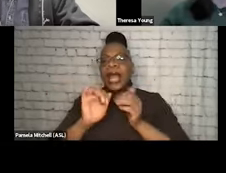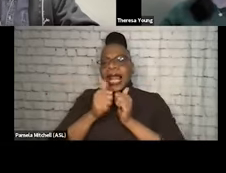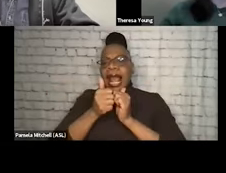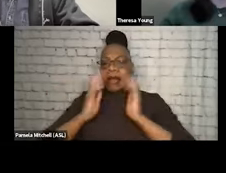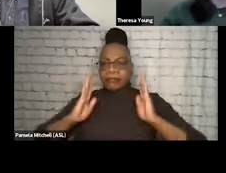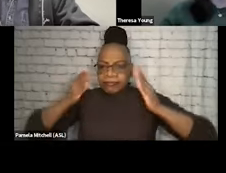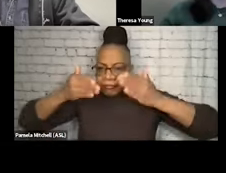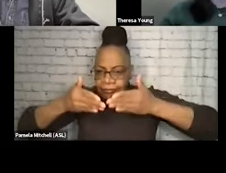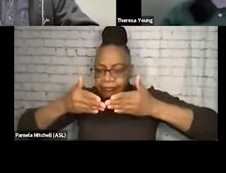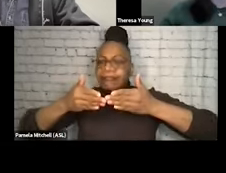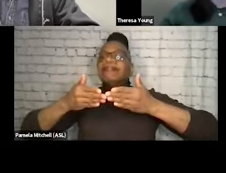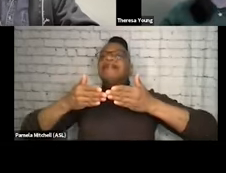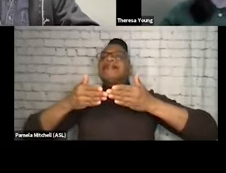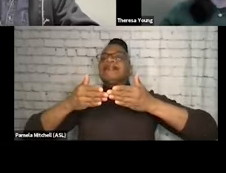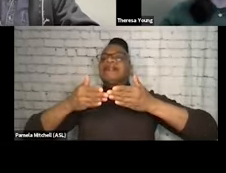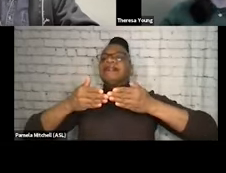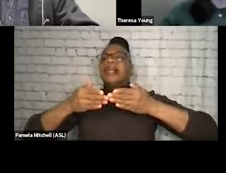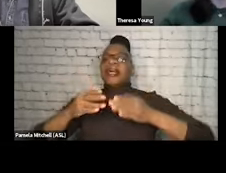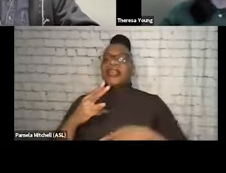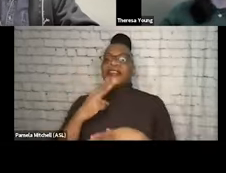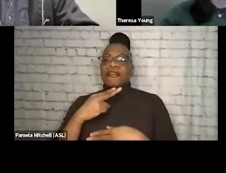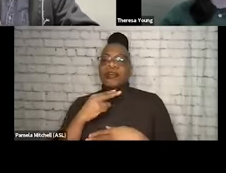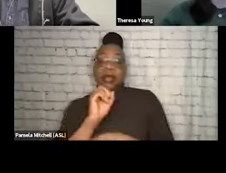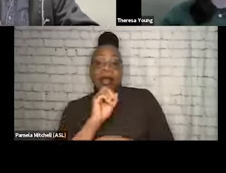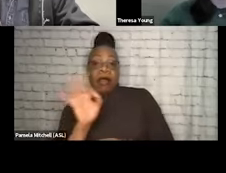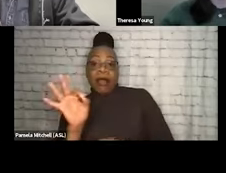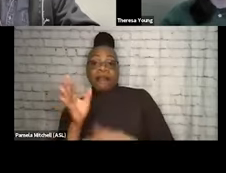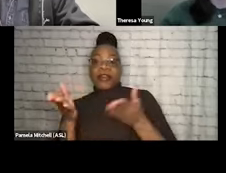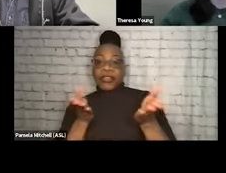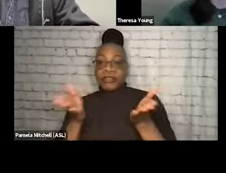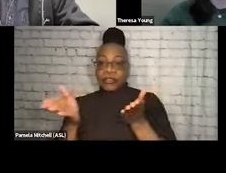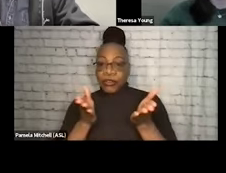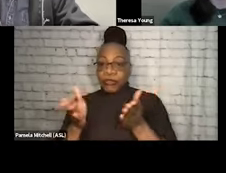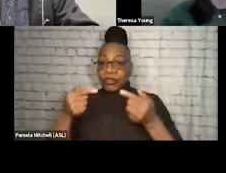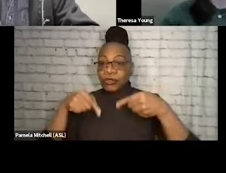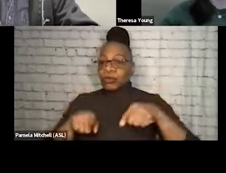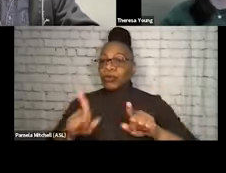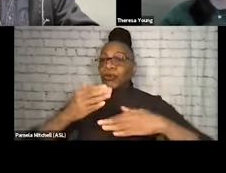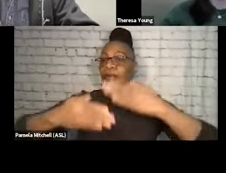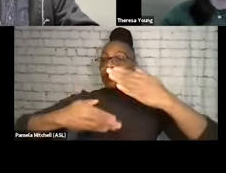the voices of consumers of those services in that process. In the second session,